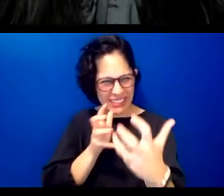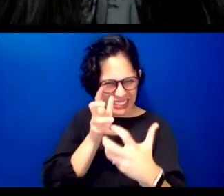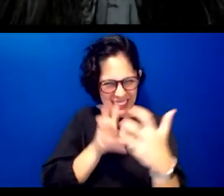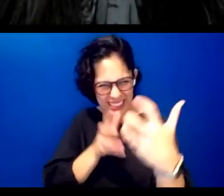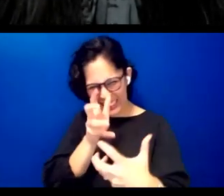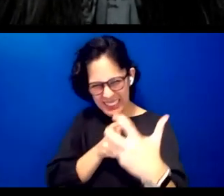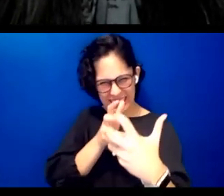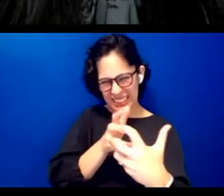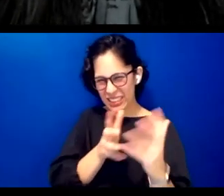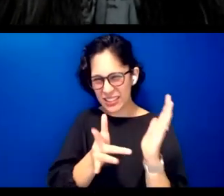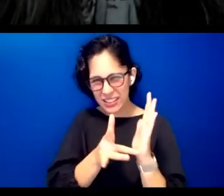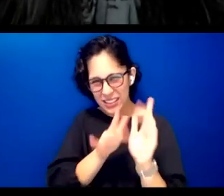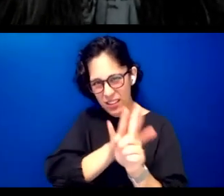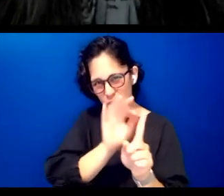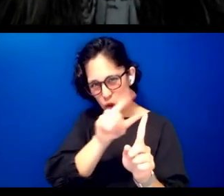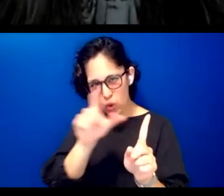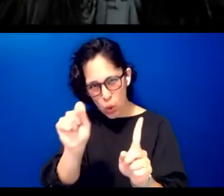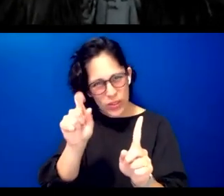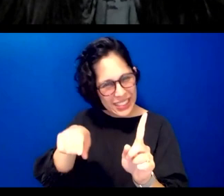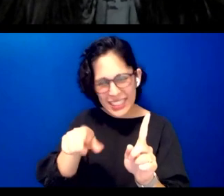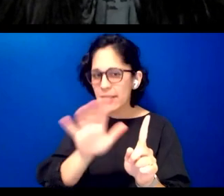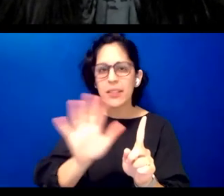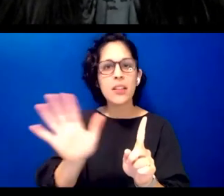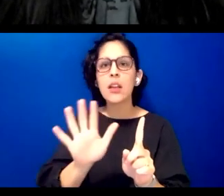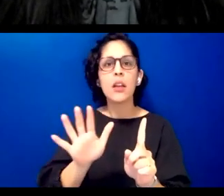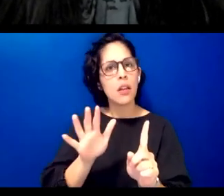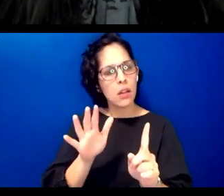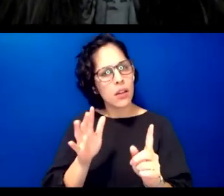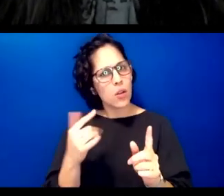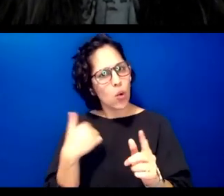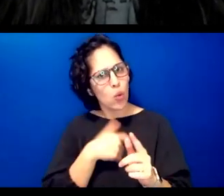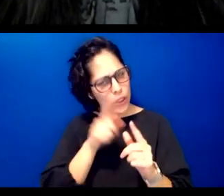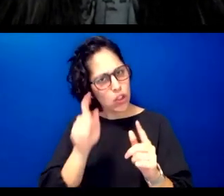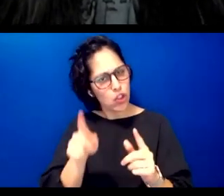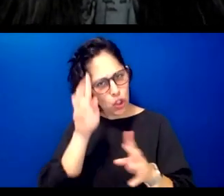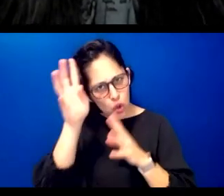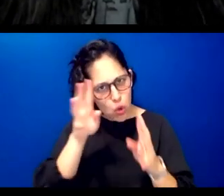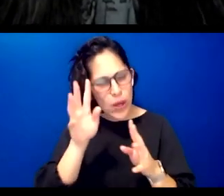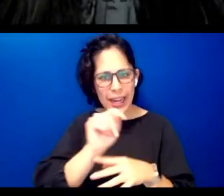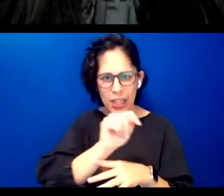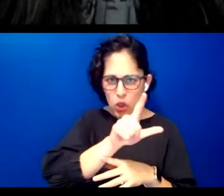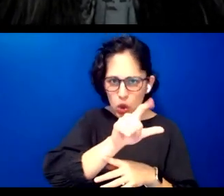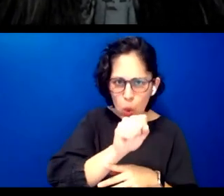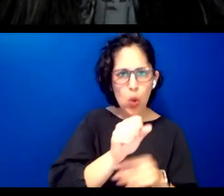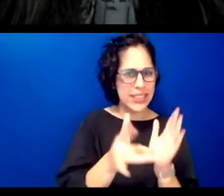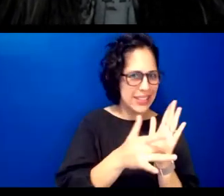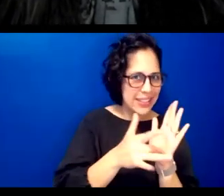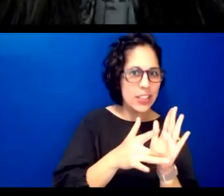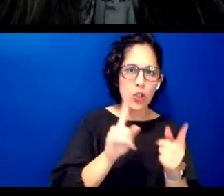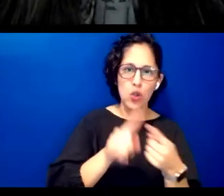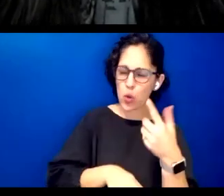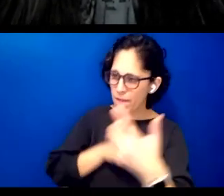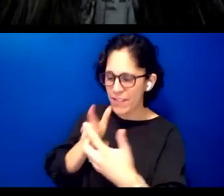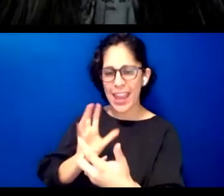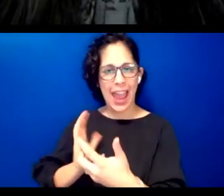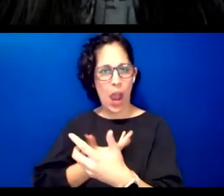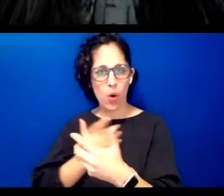let's adjust adapt and or create digital tools and technologies to fit our indigenous languages